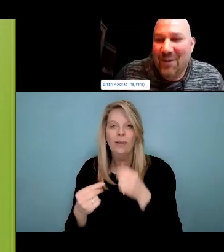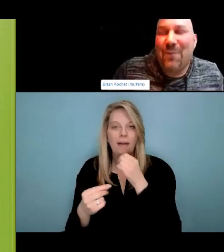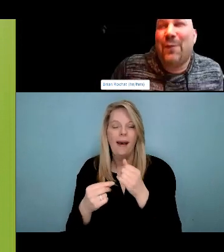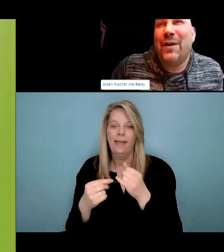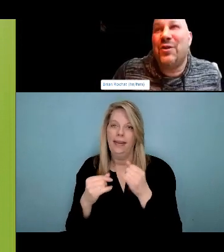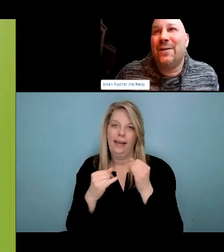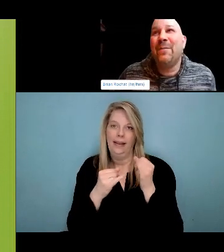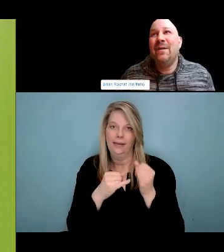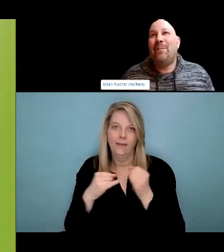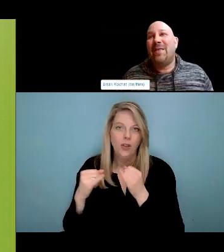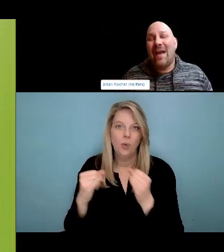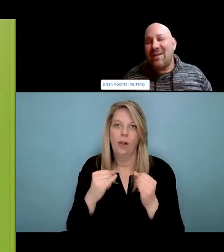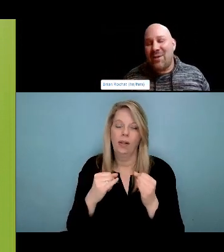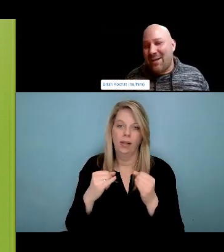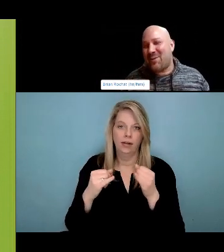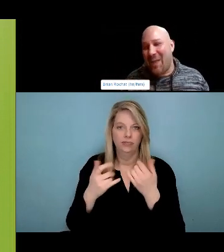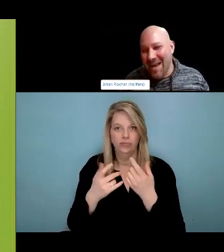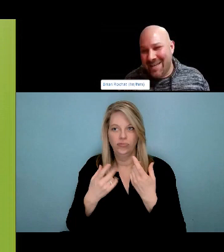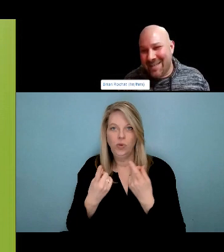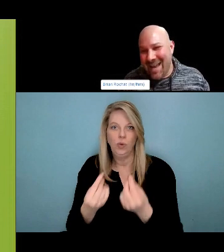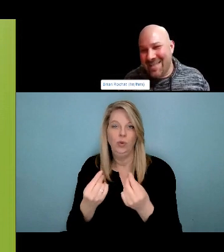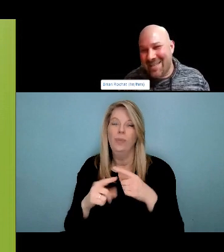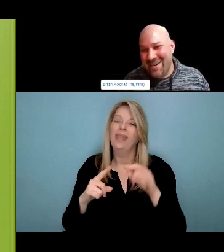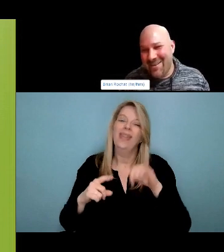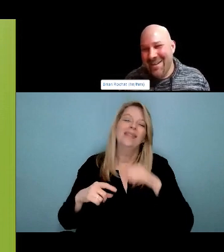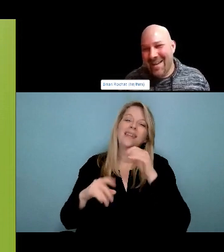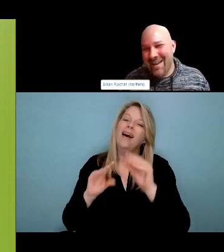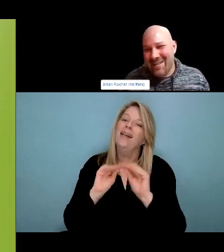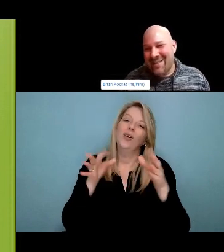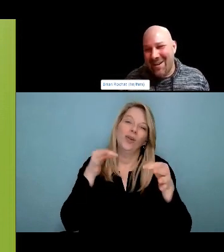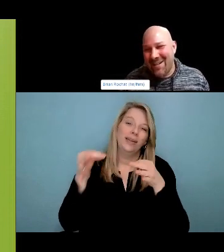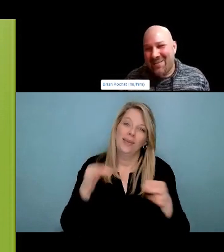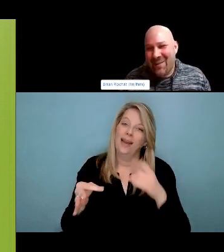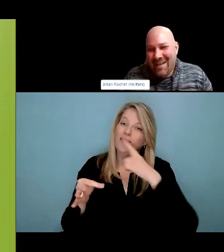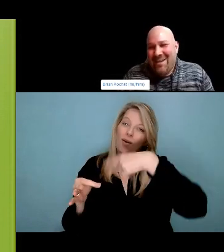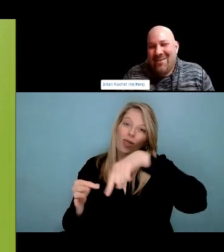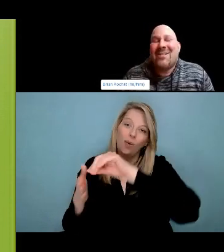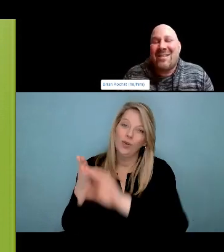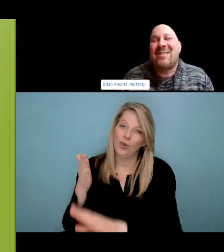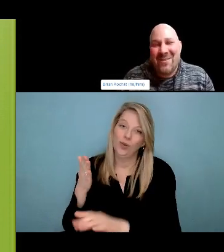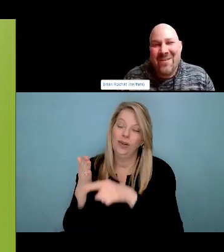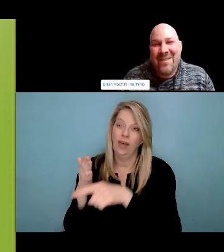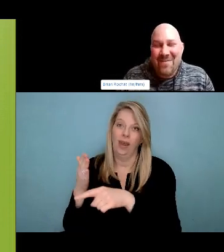For, every, dollar, to, invest, you, save, at, least, $7, we would have health care professionals